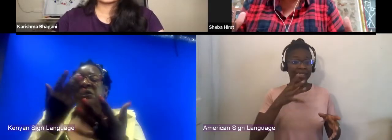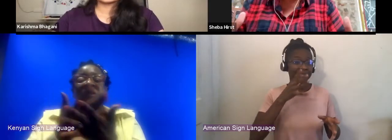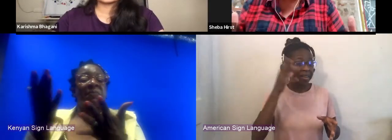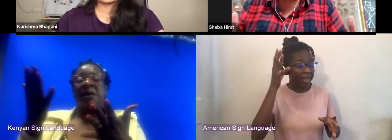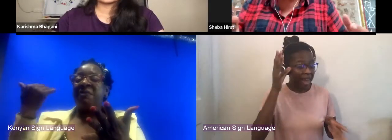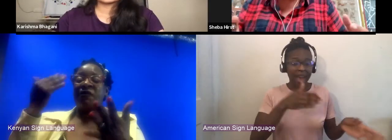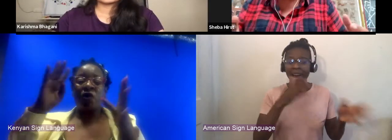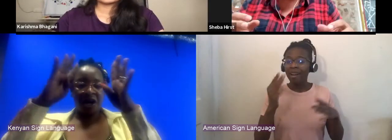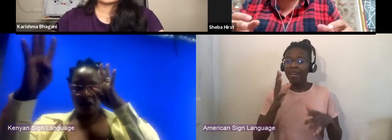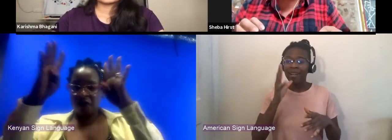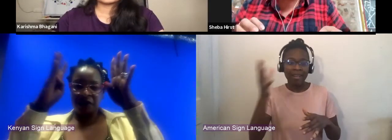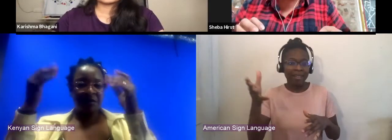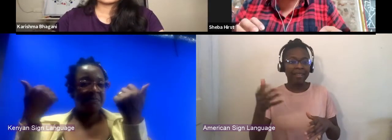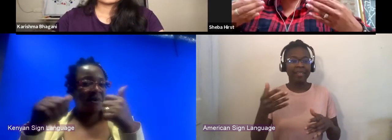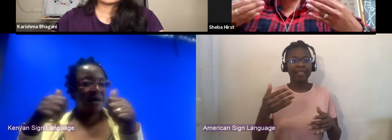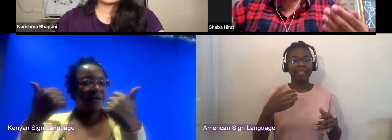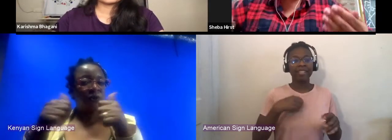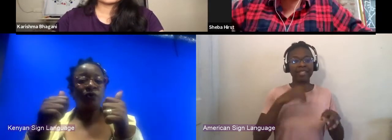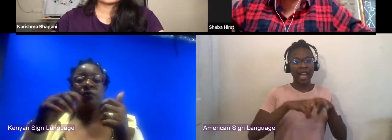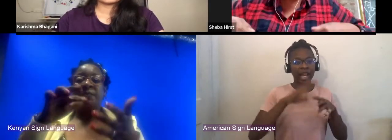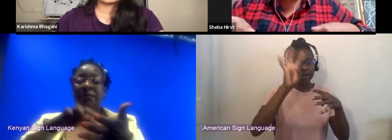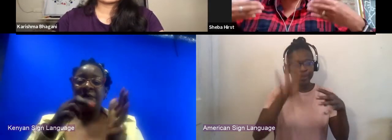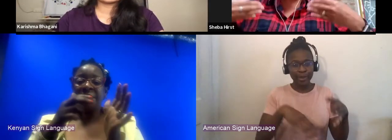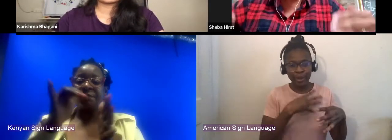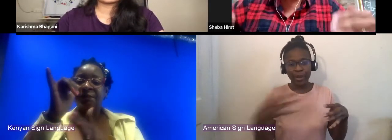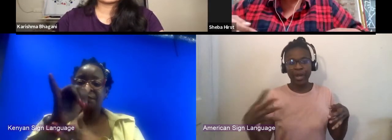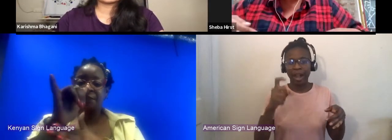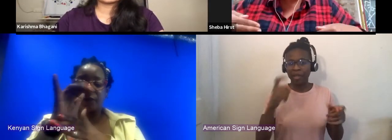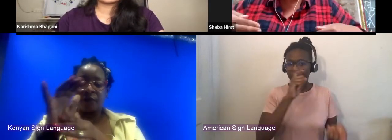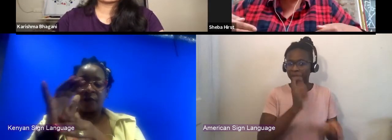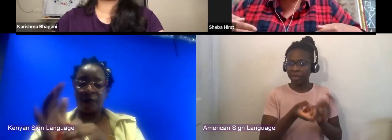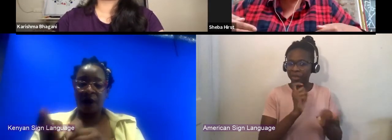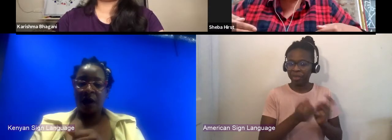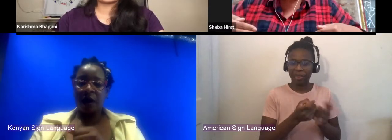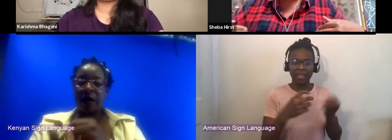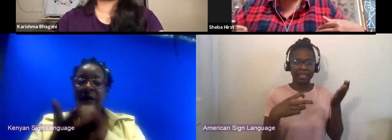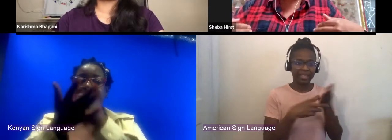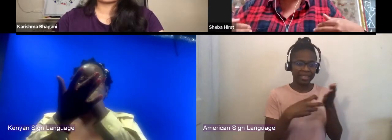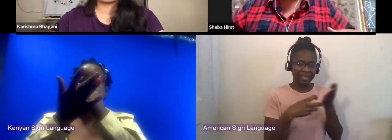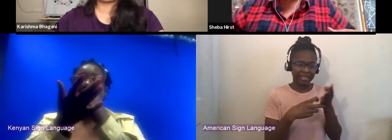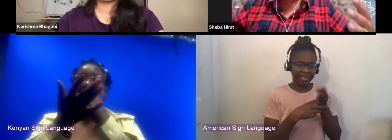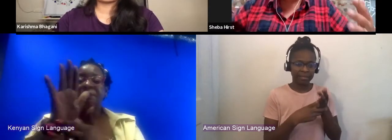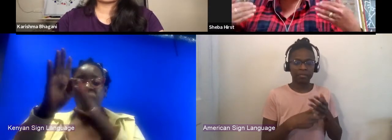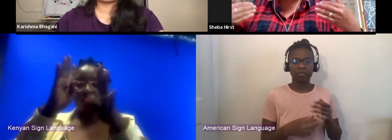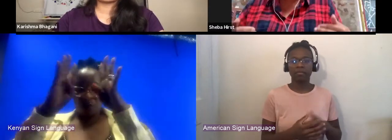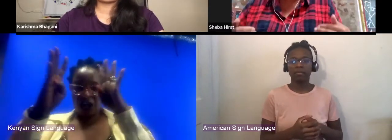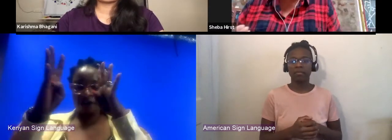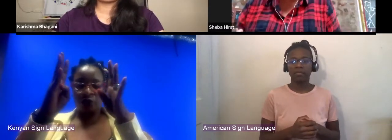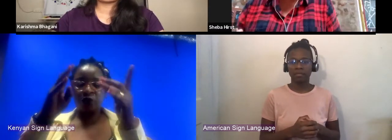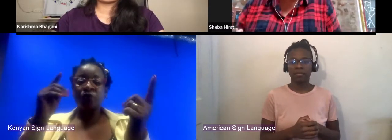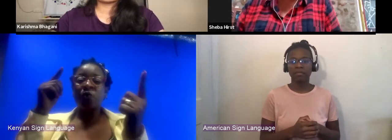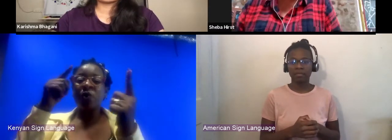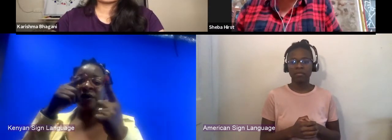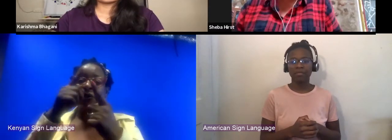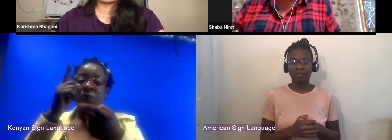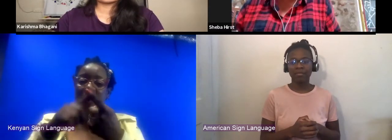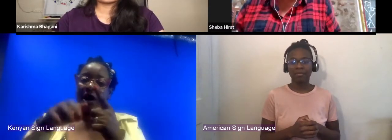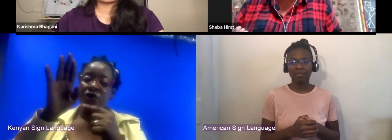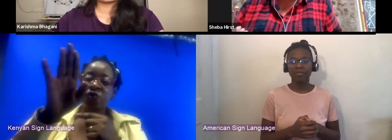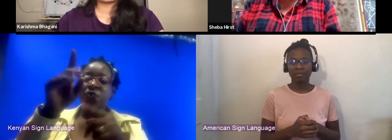And I mean, it's a grueling process because you're helping them to innovate towards what you need, but you really have to be part